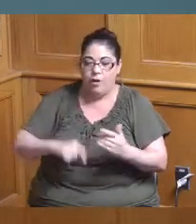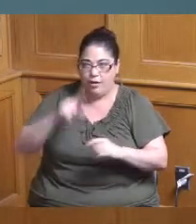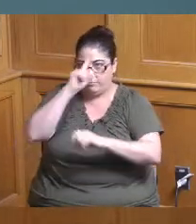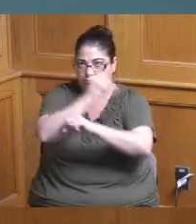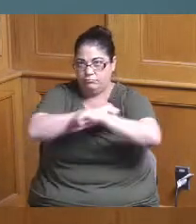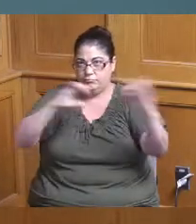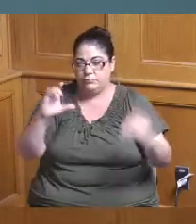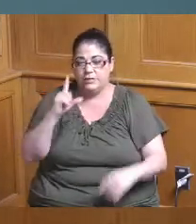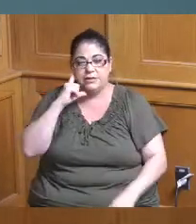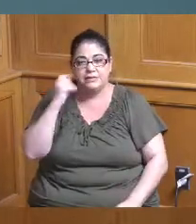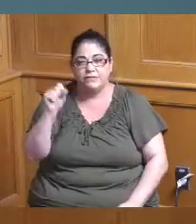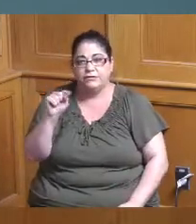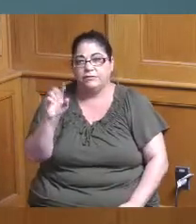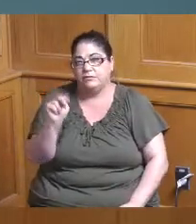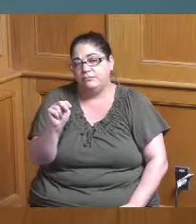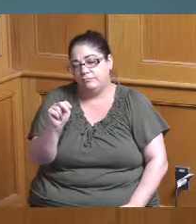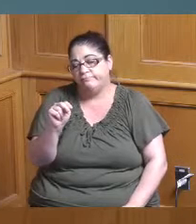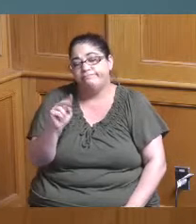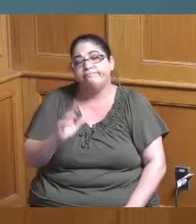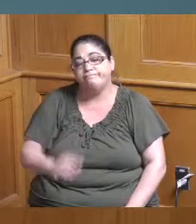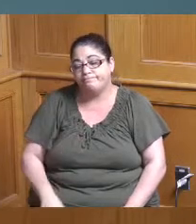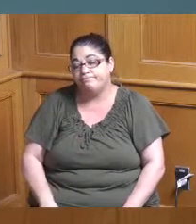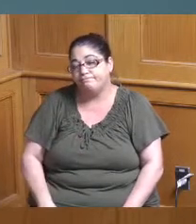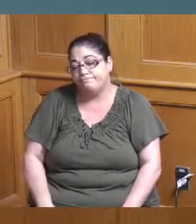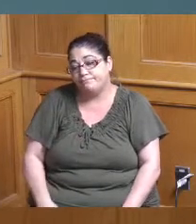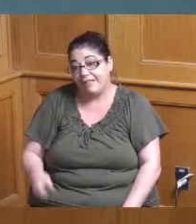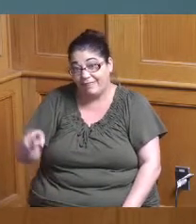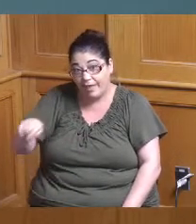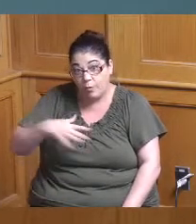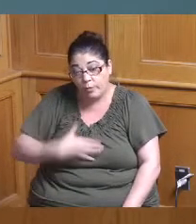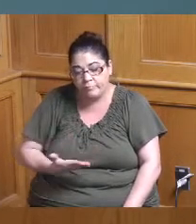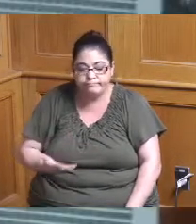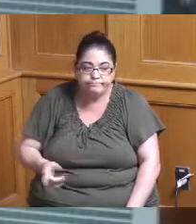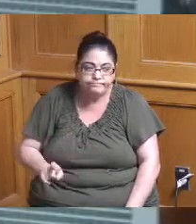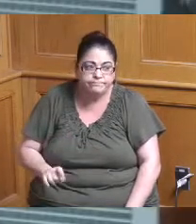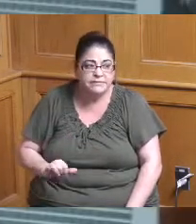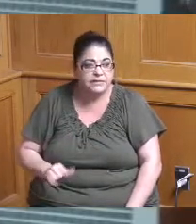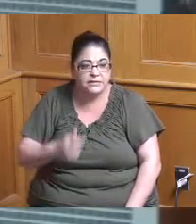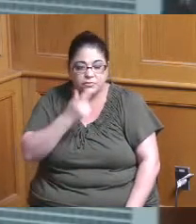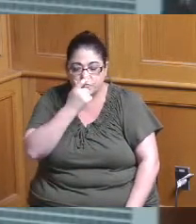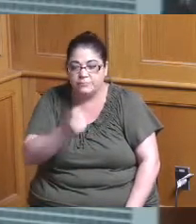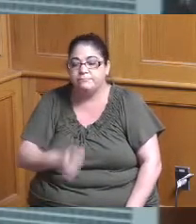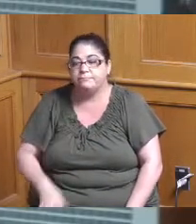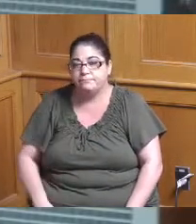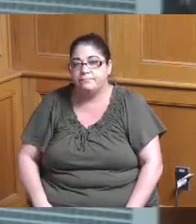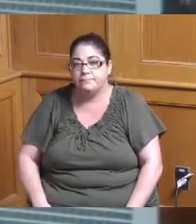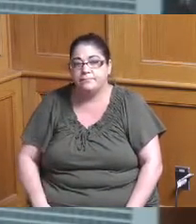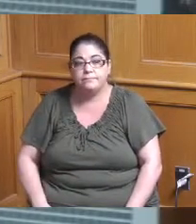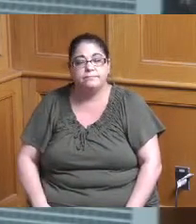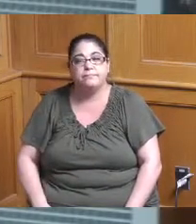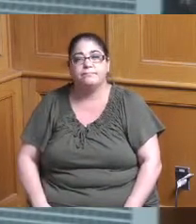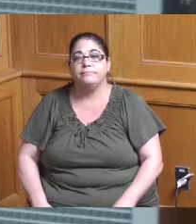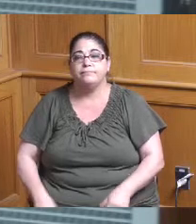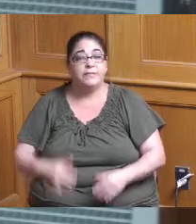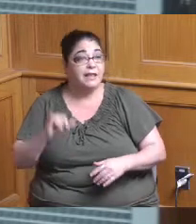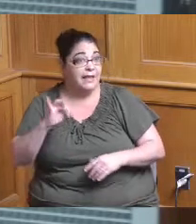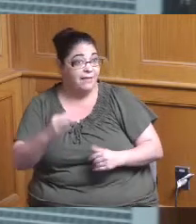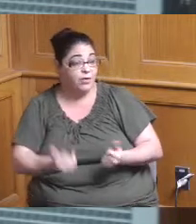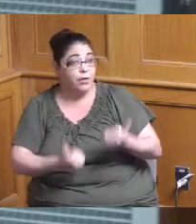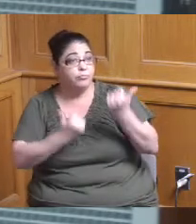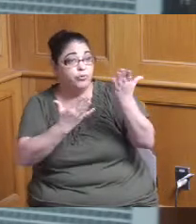willing to do that but it'll be if if implement it as proposed it'll be a transformational project